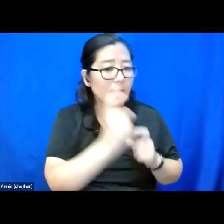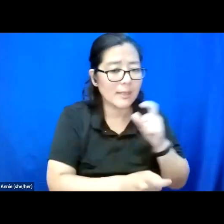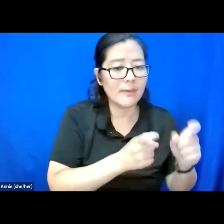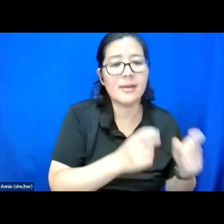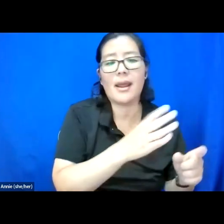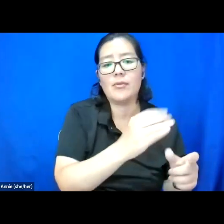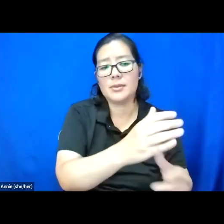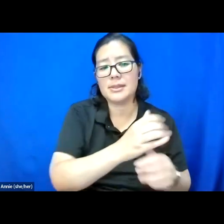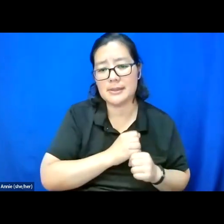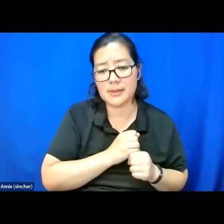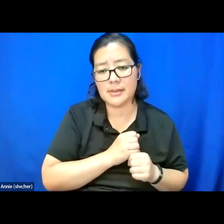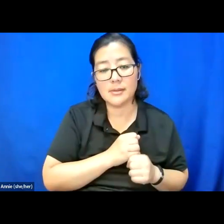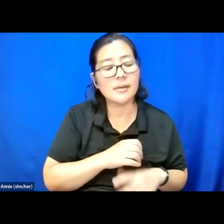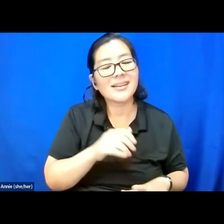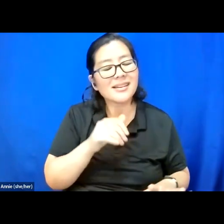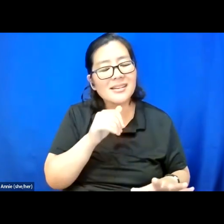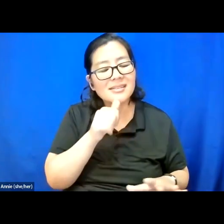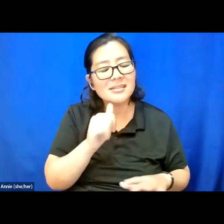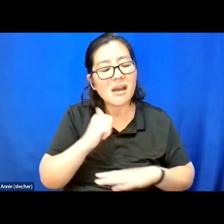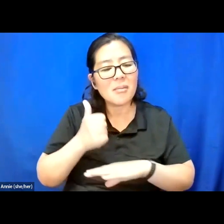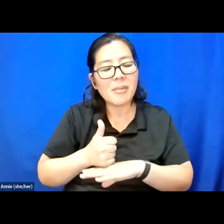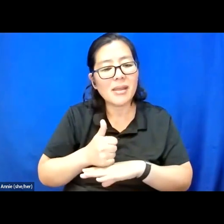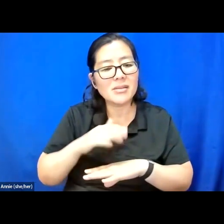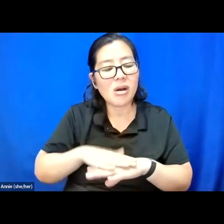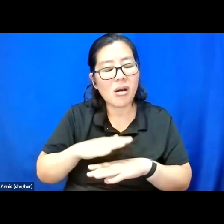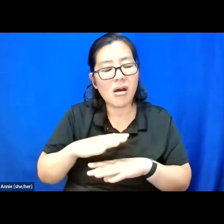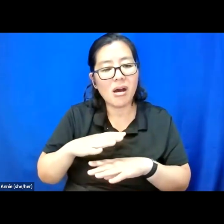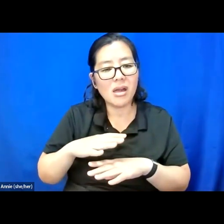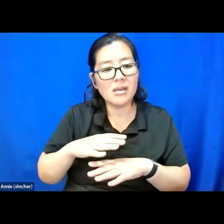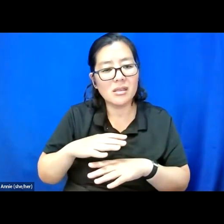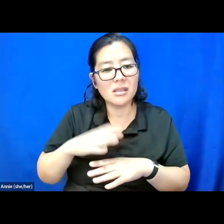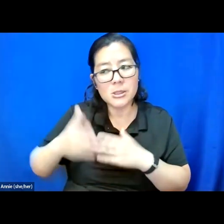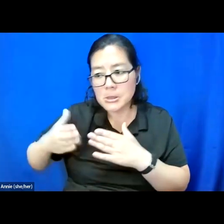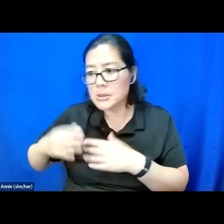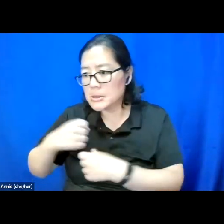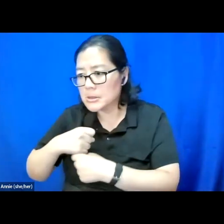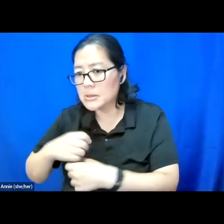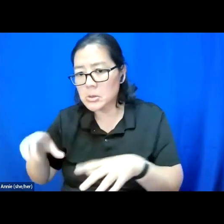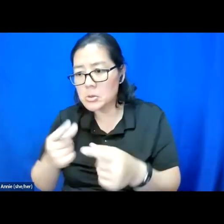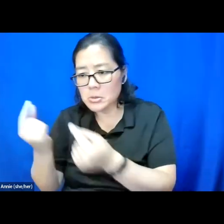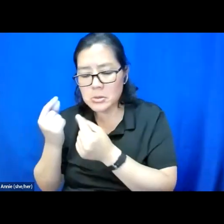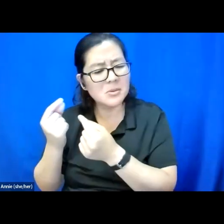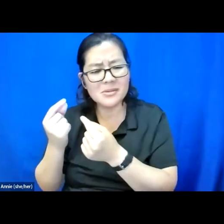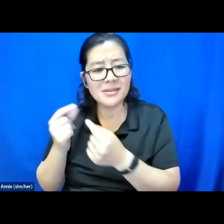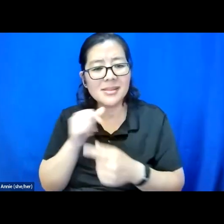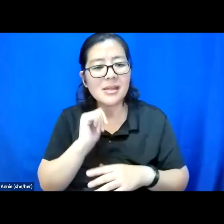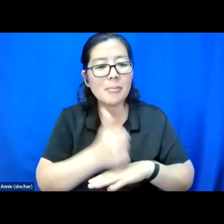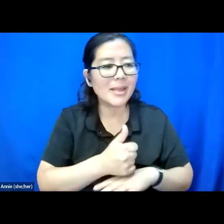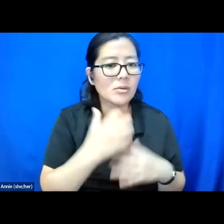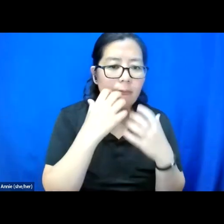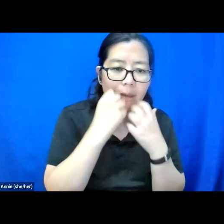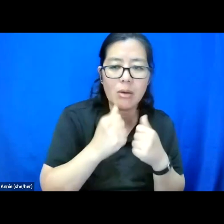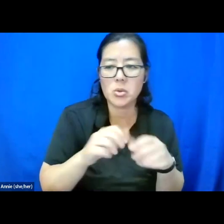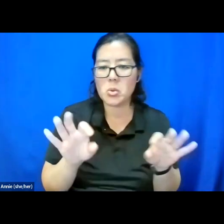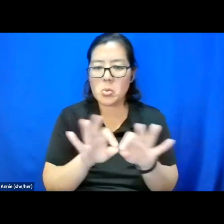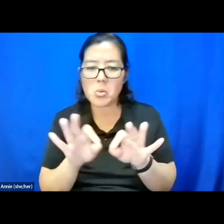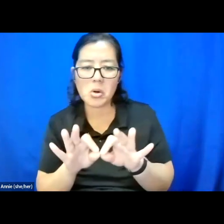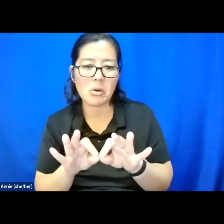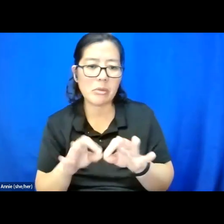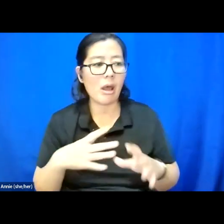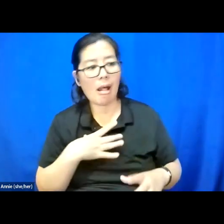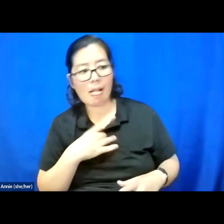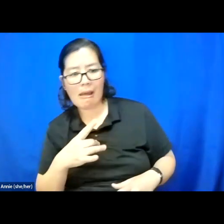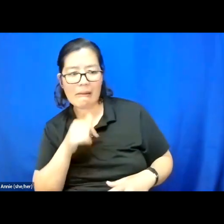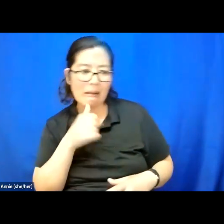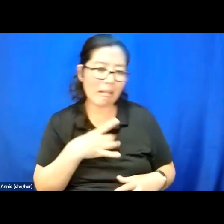It's not based on production value, worth liking, popularity